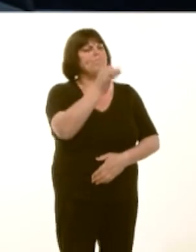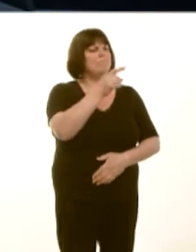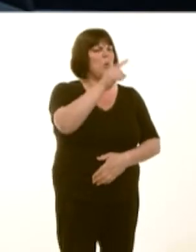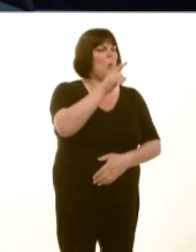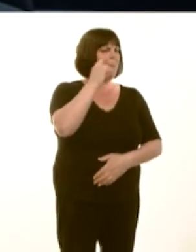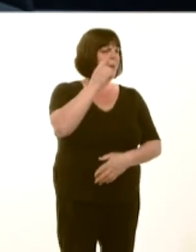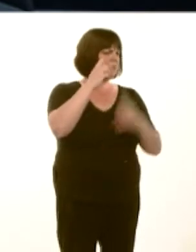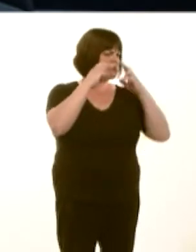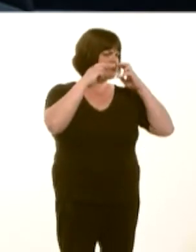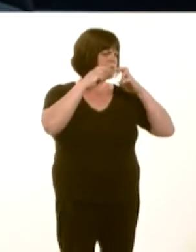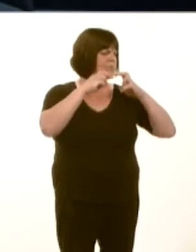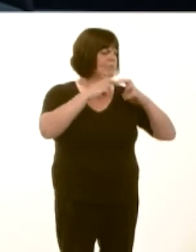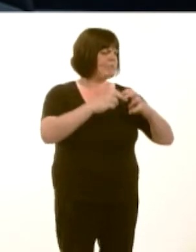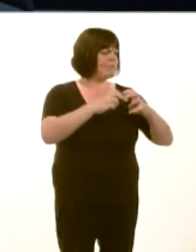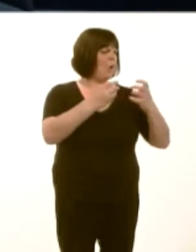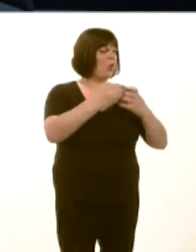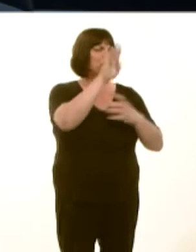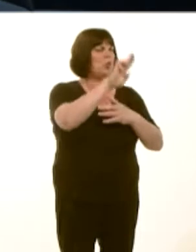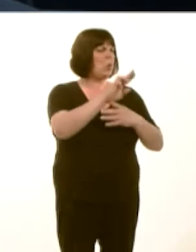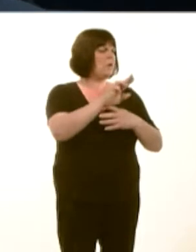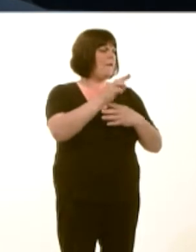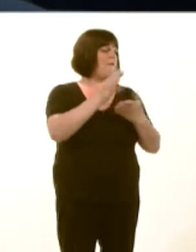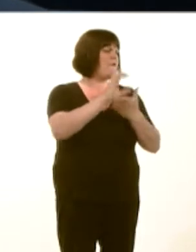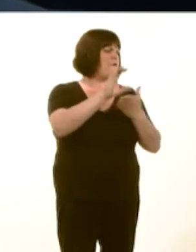regard to the impact on schools funding, following the Westminster election?